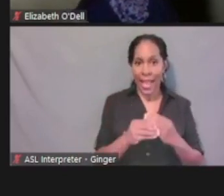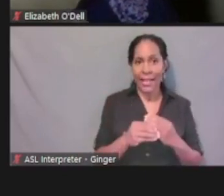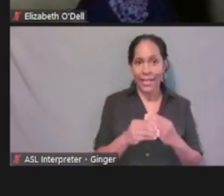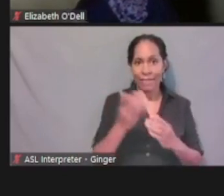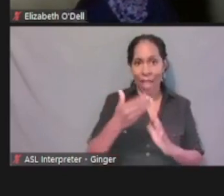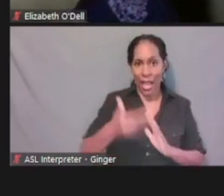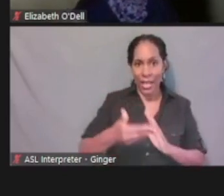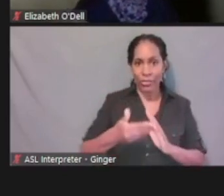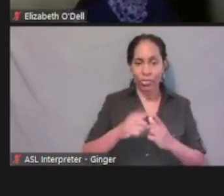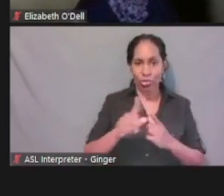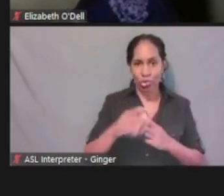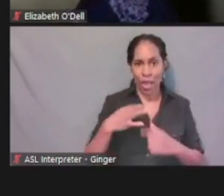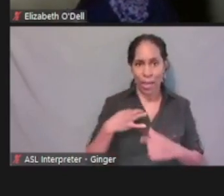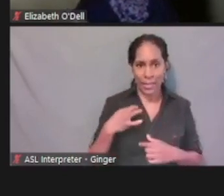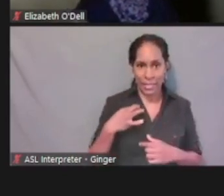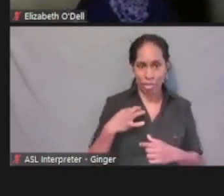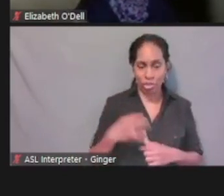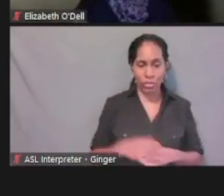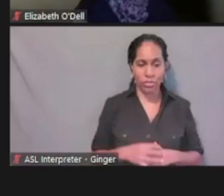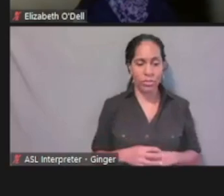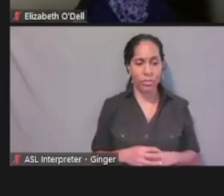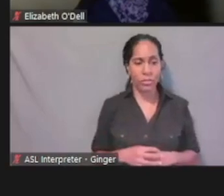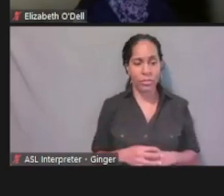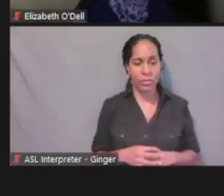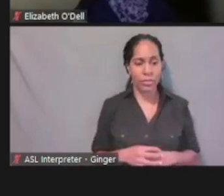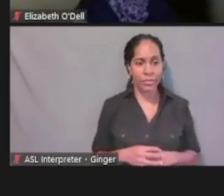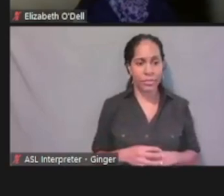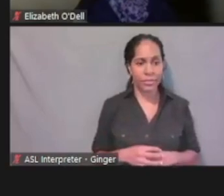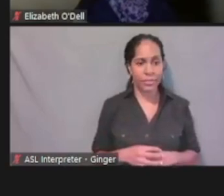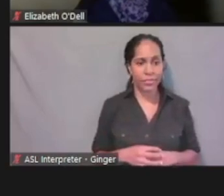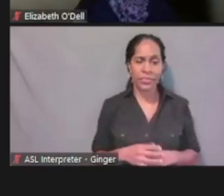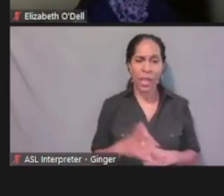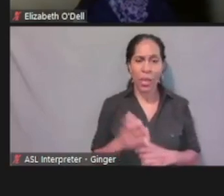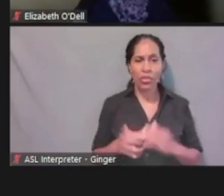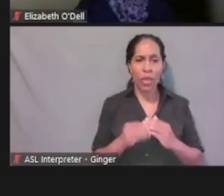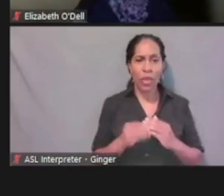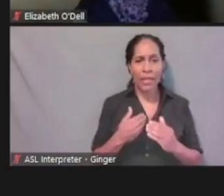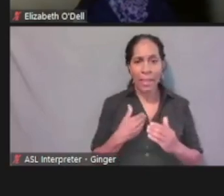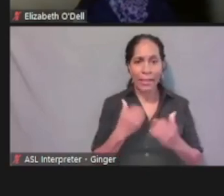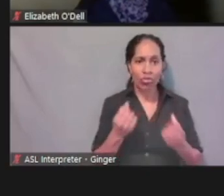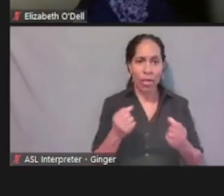So I can go here and I can say, well let me add my driver's license,